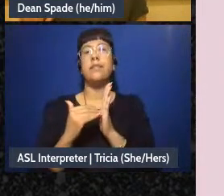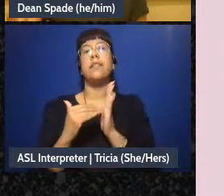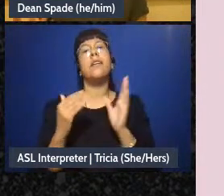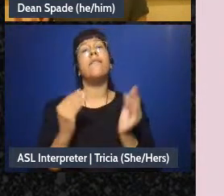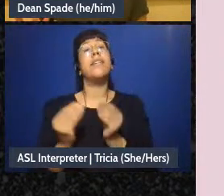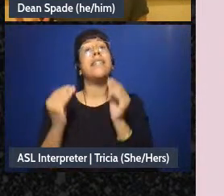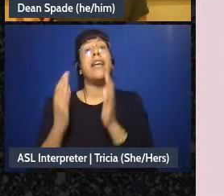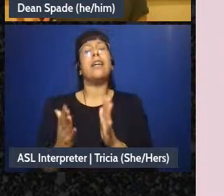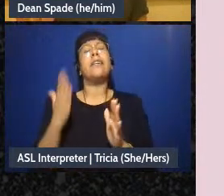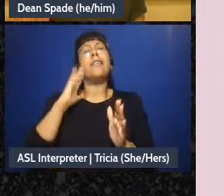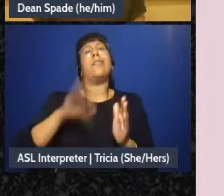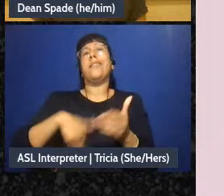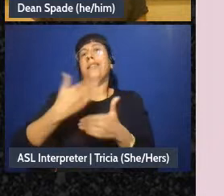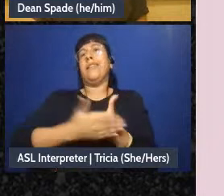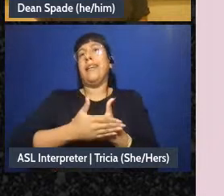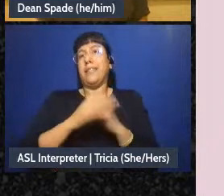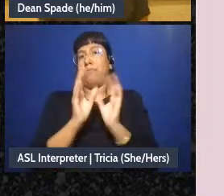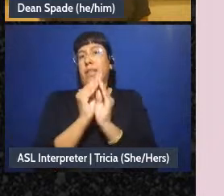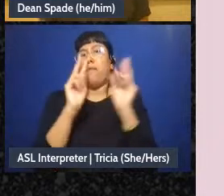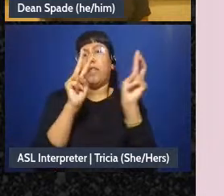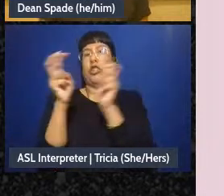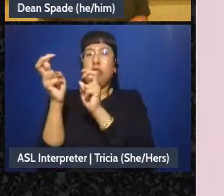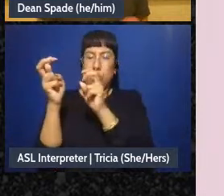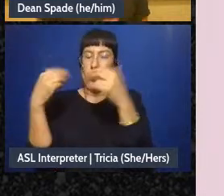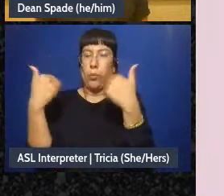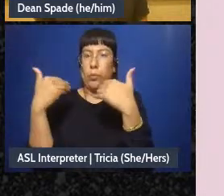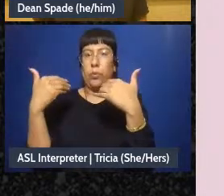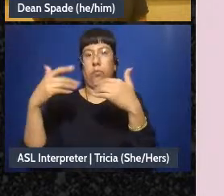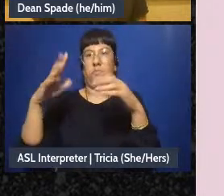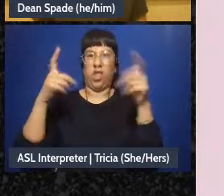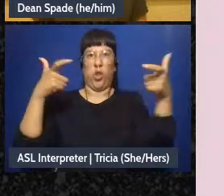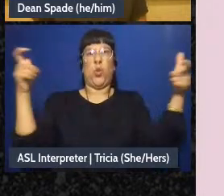thing at the next meeting, I'm going to talk to a few people who I think have strong feelings about